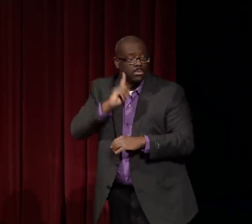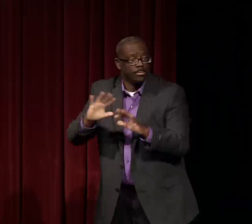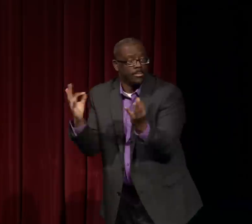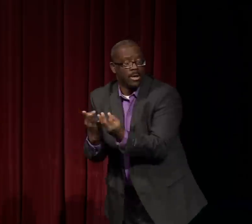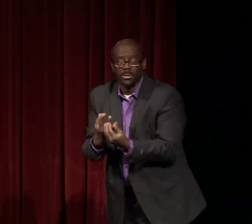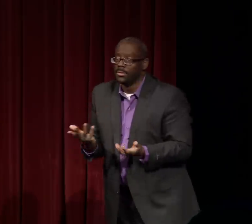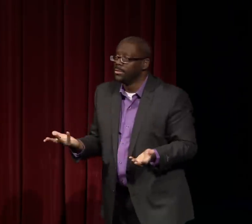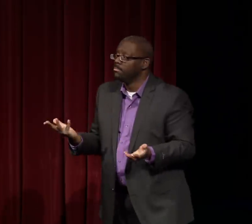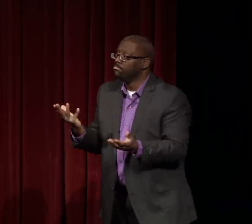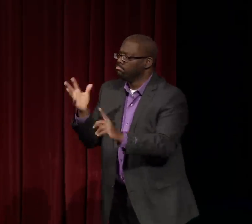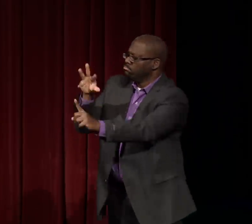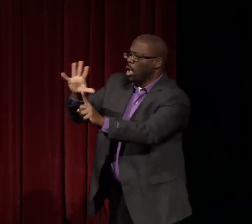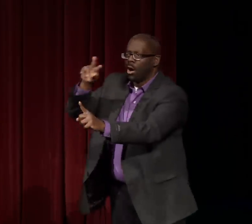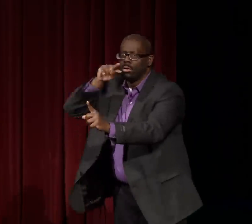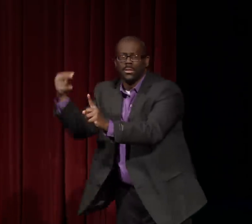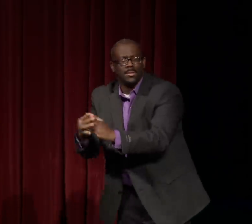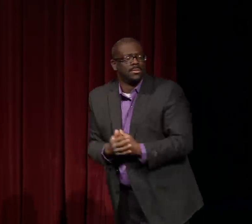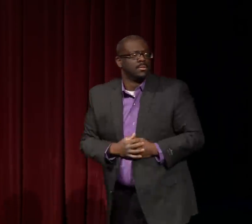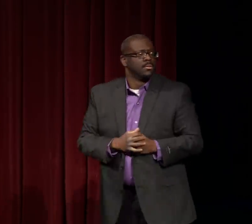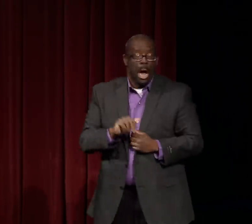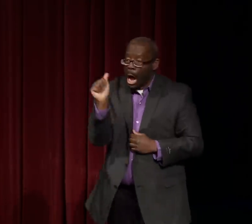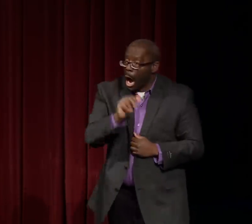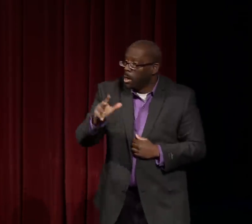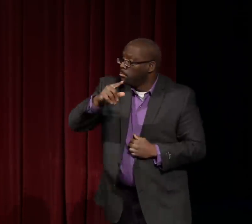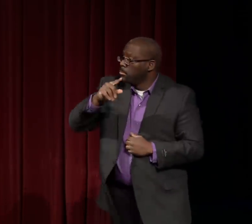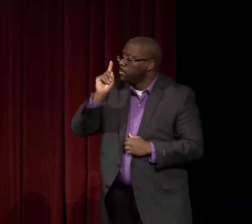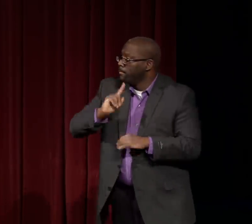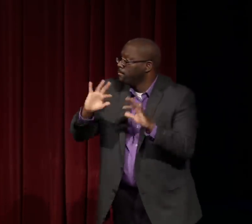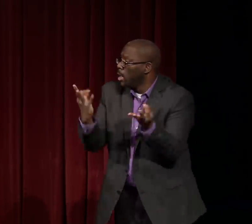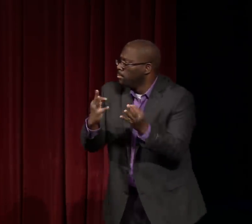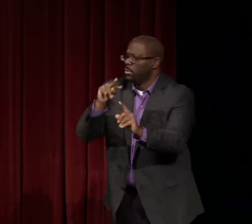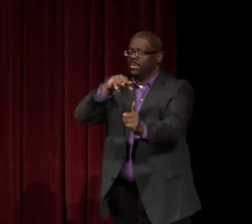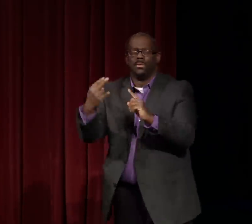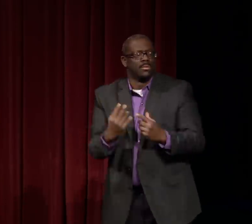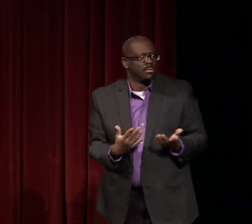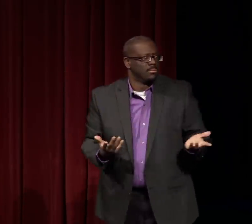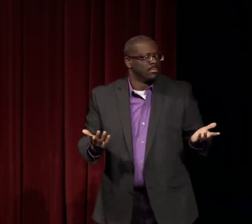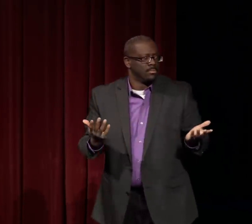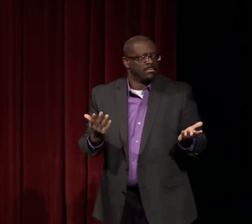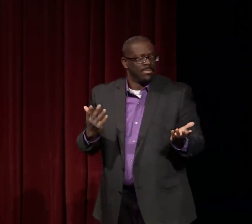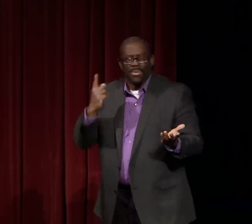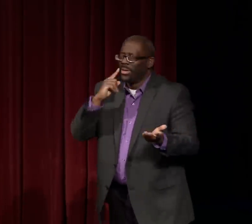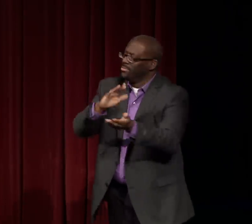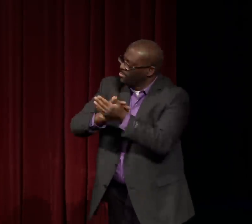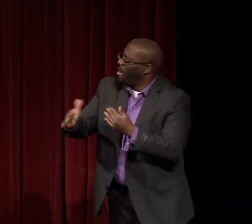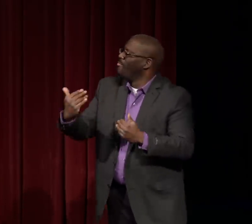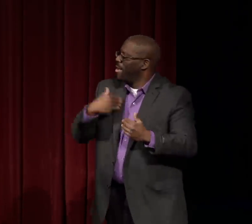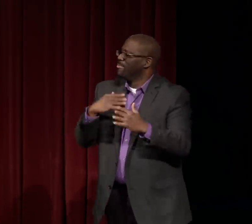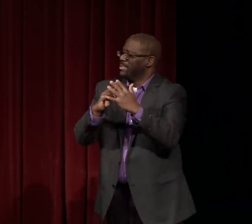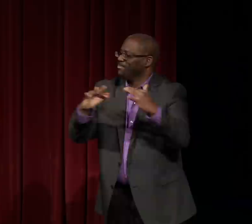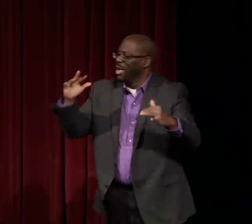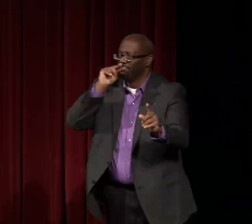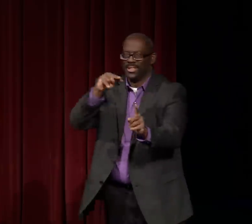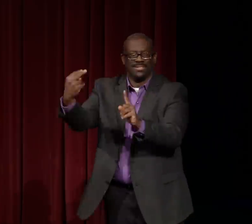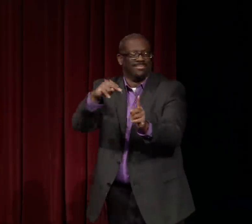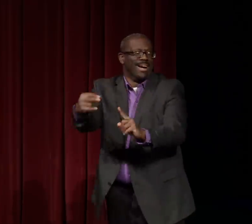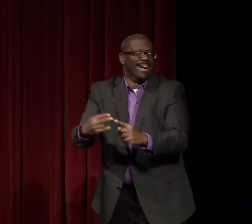Looking at Black deaf families, looking at Mexican deaf families,